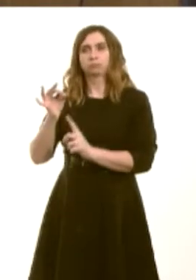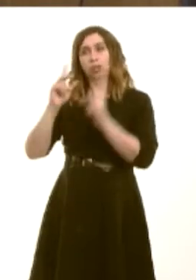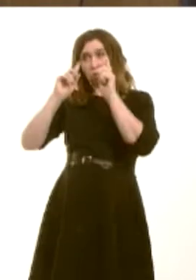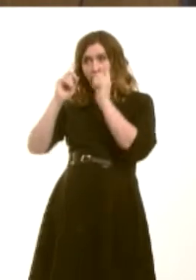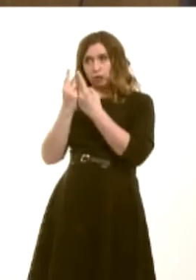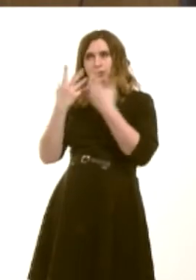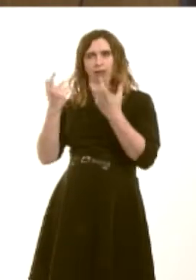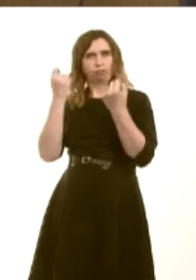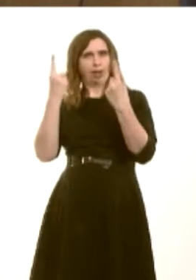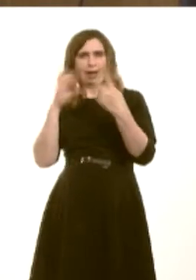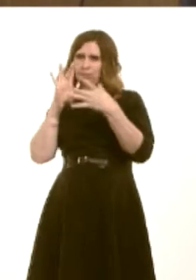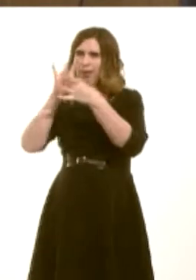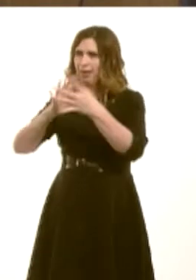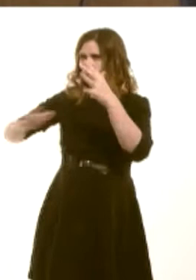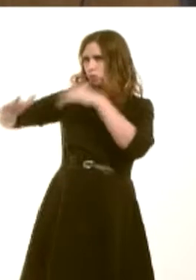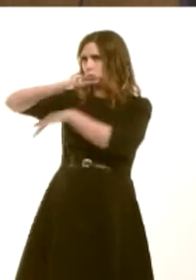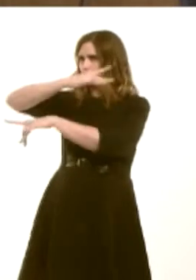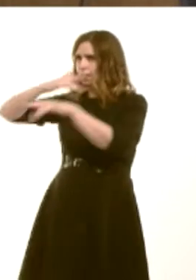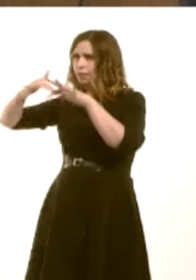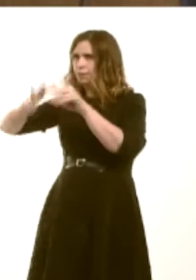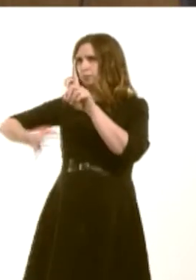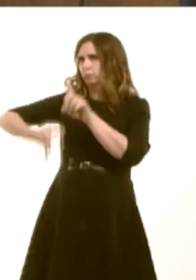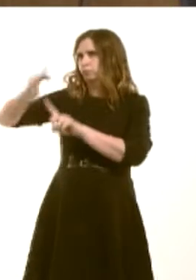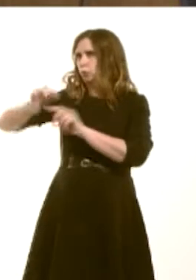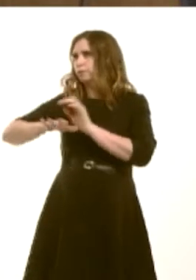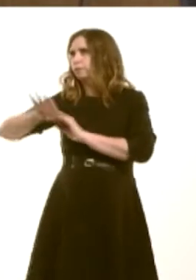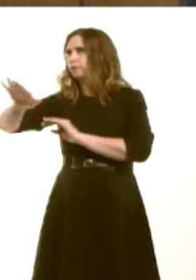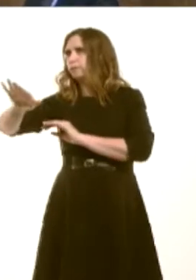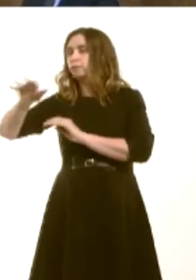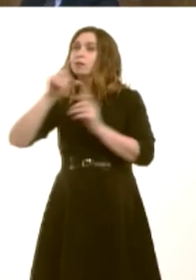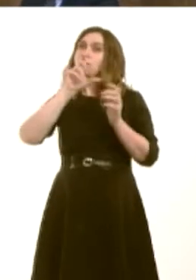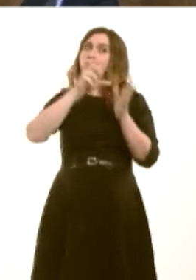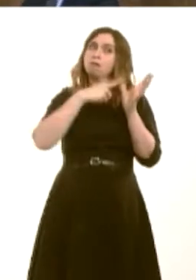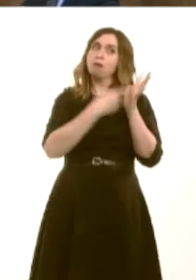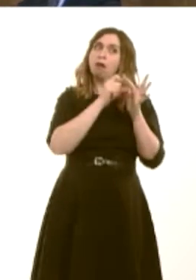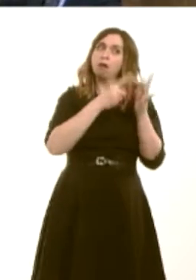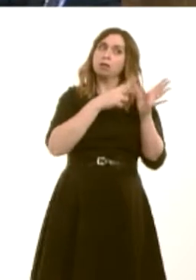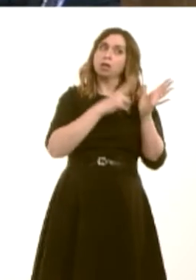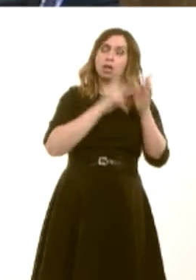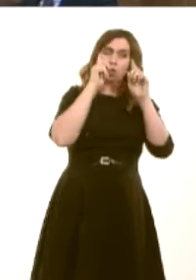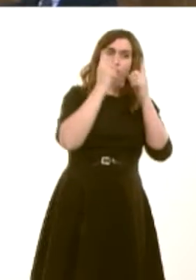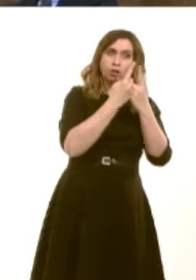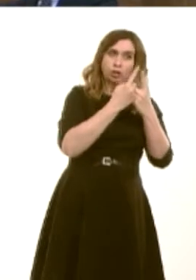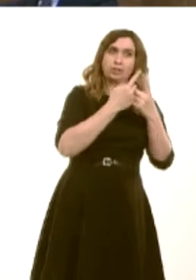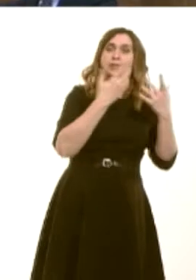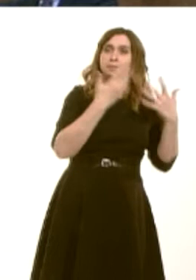the end of it. I very much welcome the fact that our universities have bought in to that idea, and we see now, of course, the spin-offs around Cardiff University, we see the spin-offs as a result of the Institute of Life Sciences in Swansea and, of course, the great work